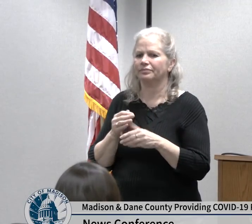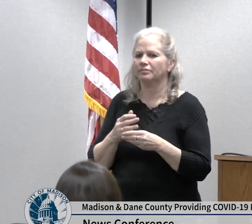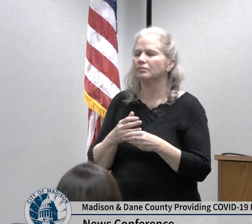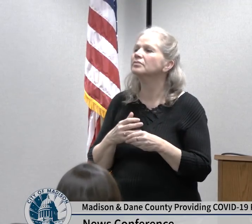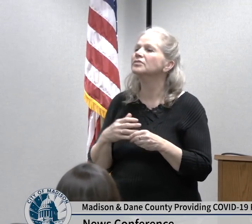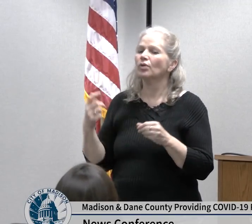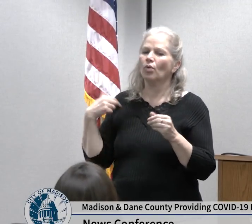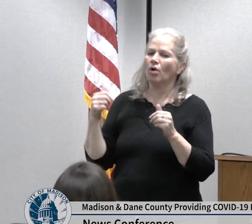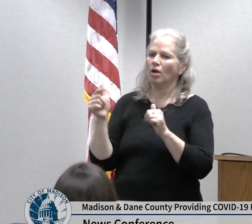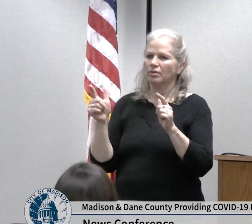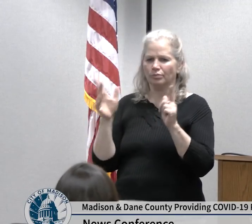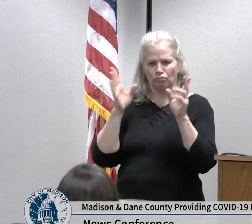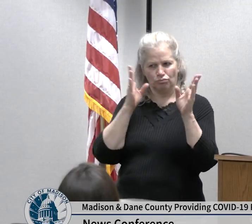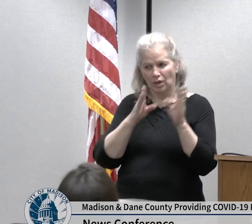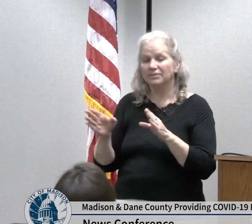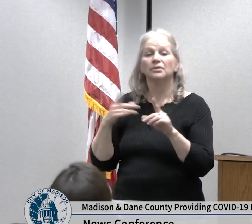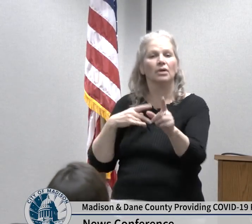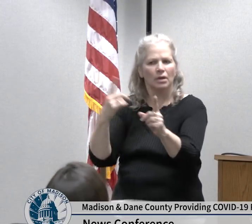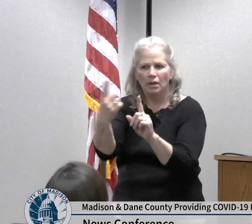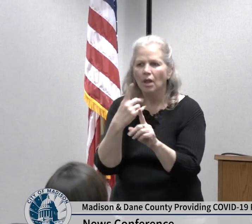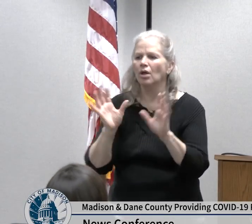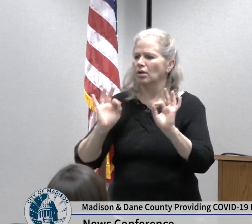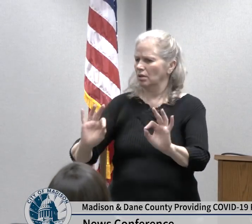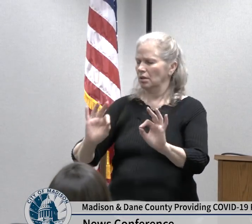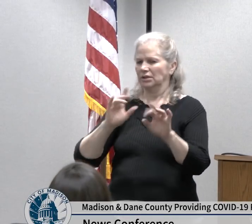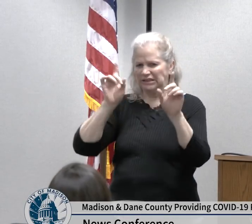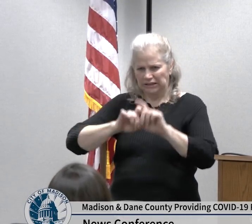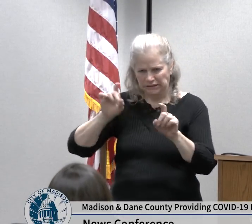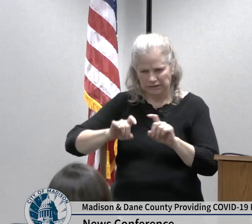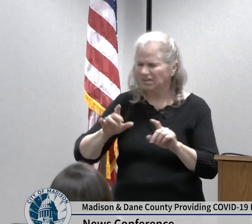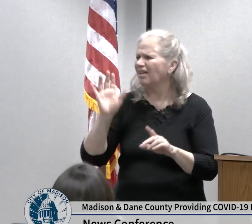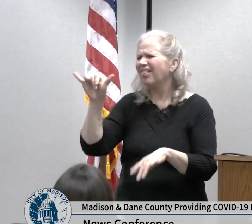I think this is a good example of where our early preparations have really